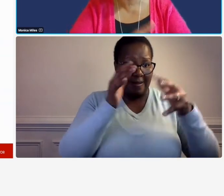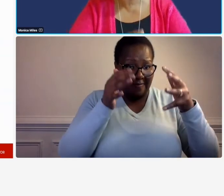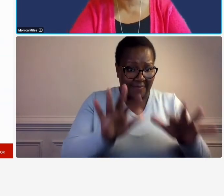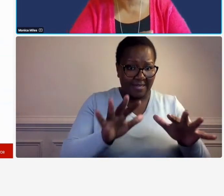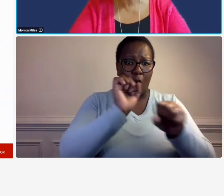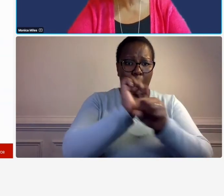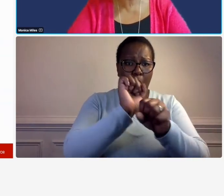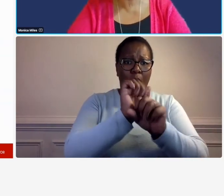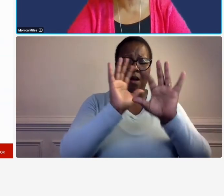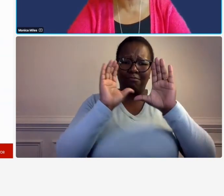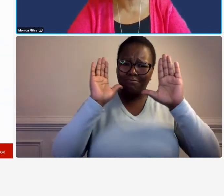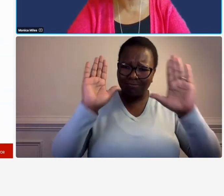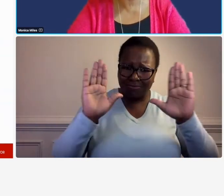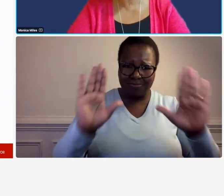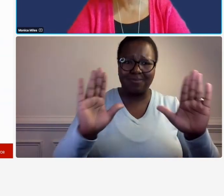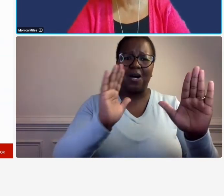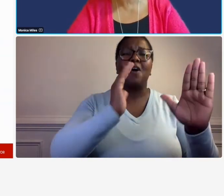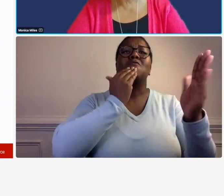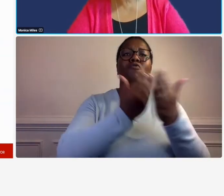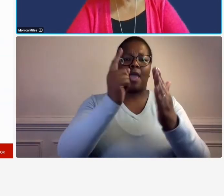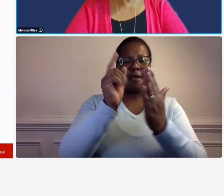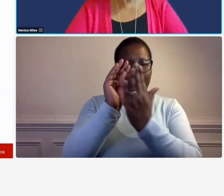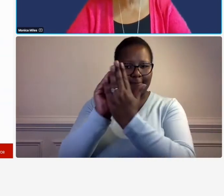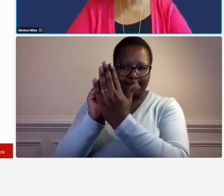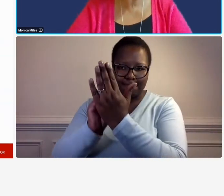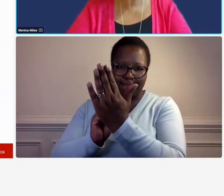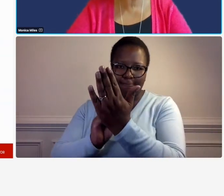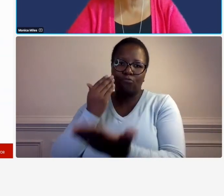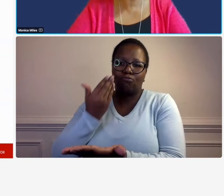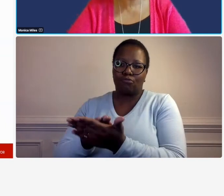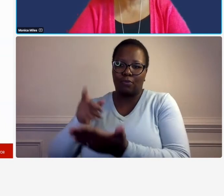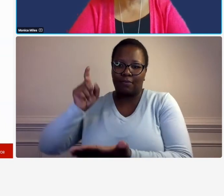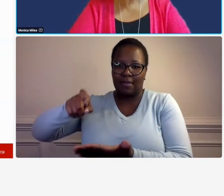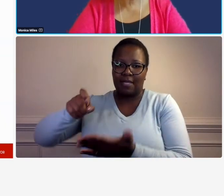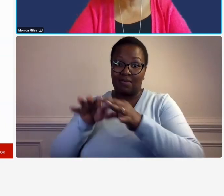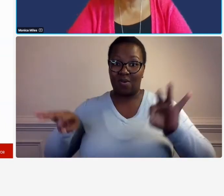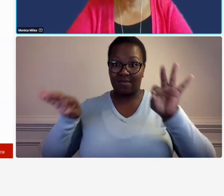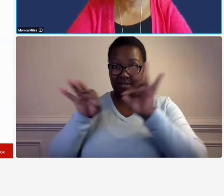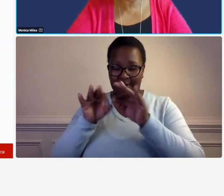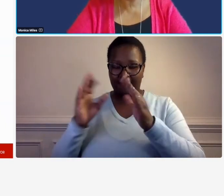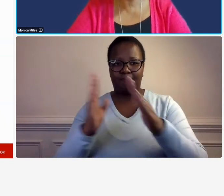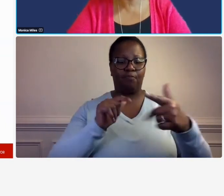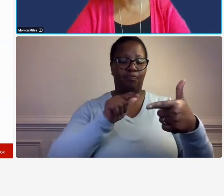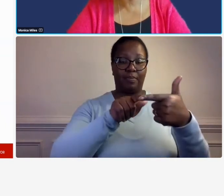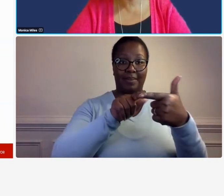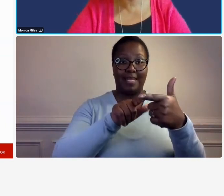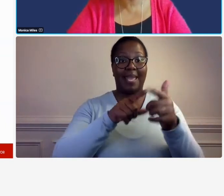wonderful but you got to maintain your records so another example your company policy requires that